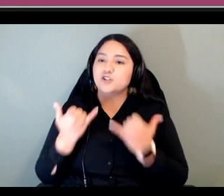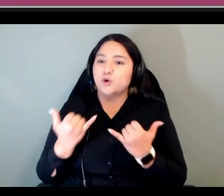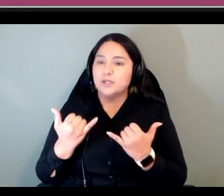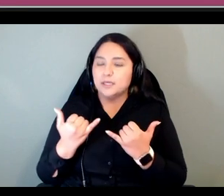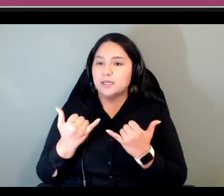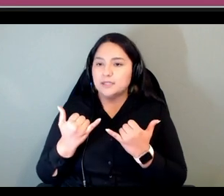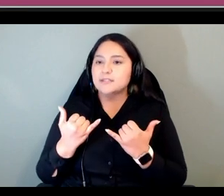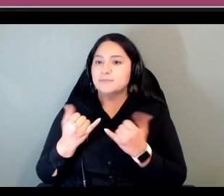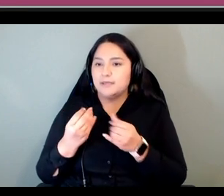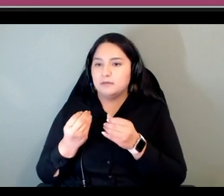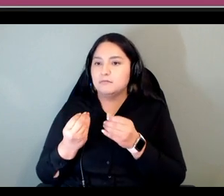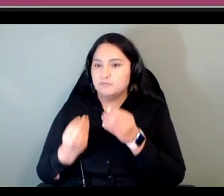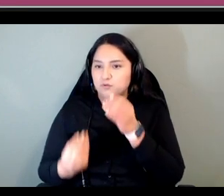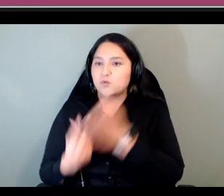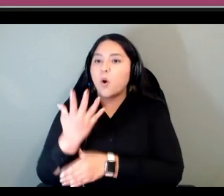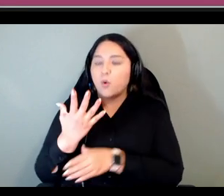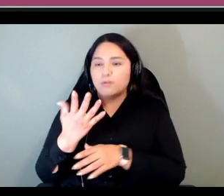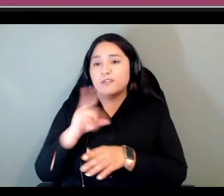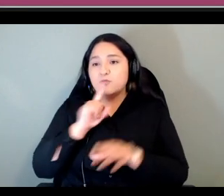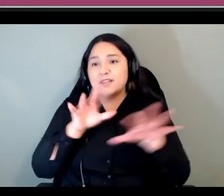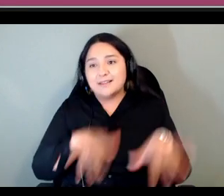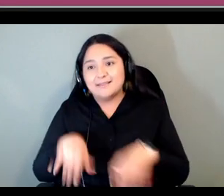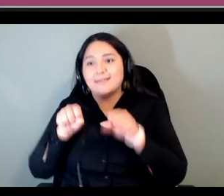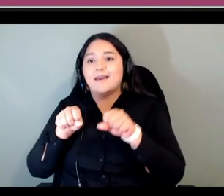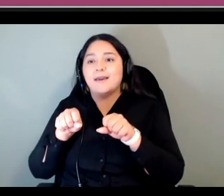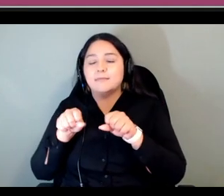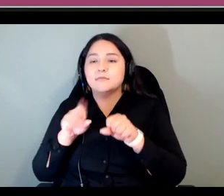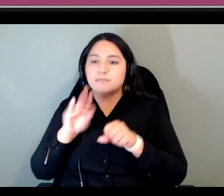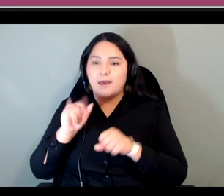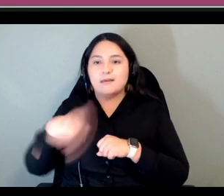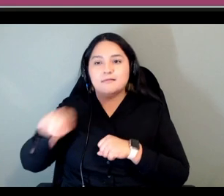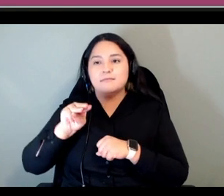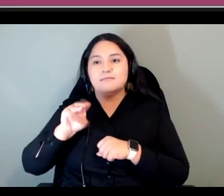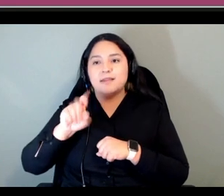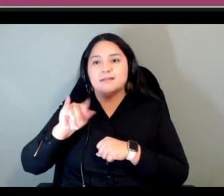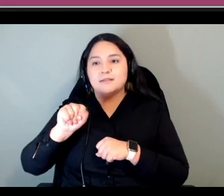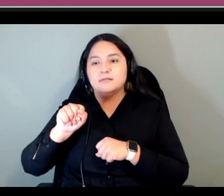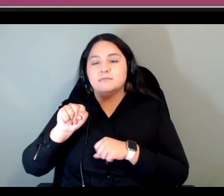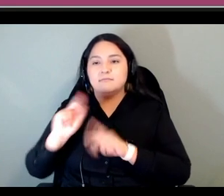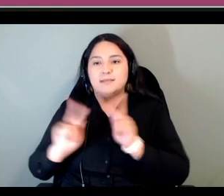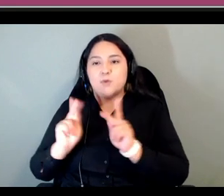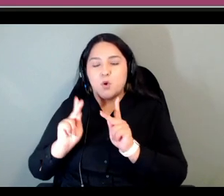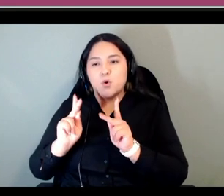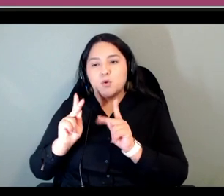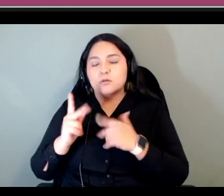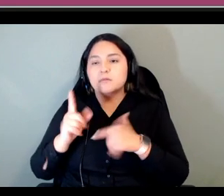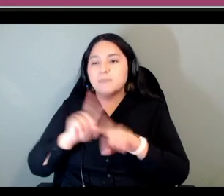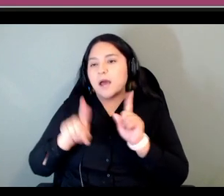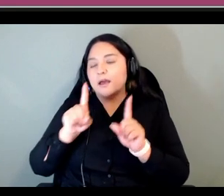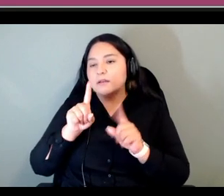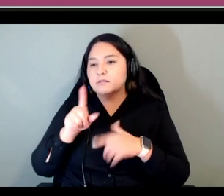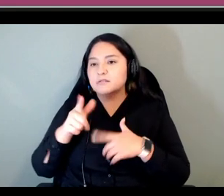reclaimed by metis people across the homelands um but it is endangered um